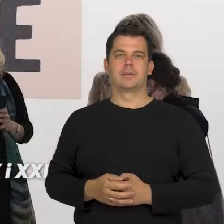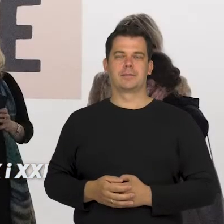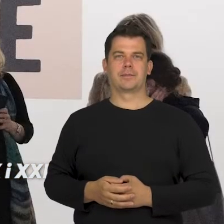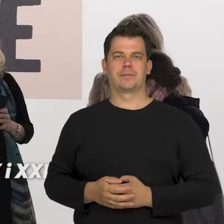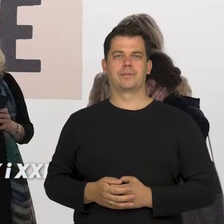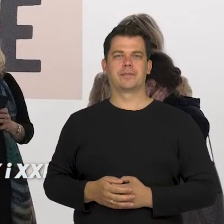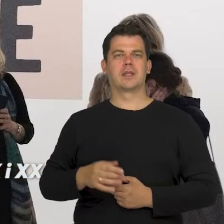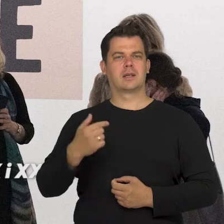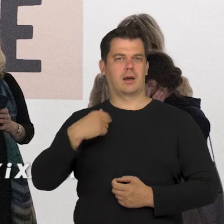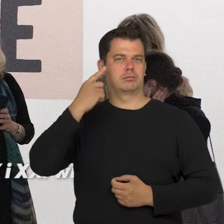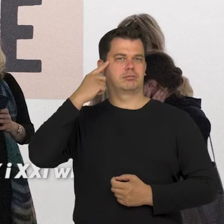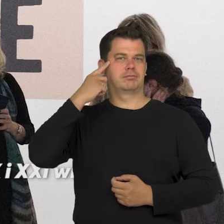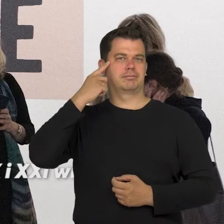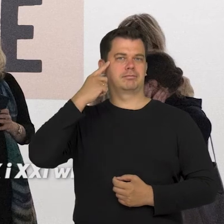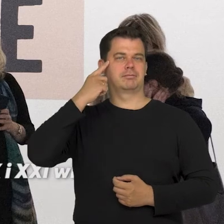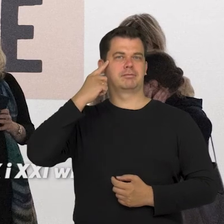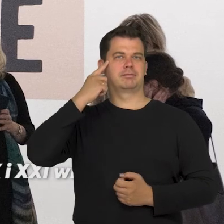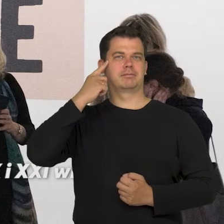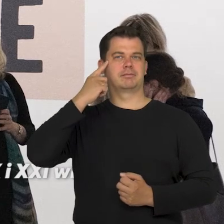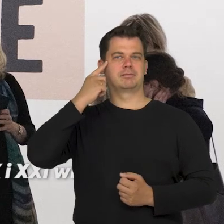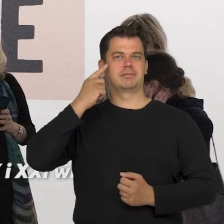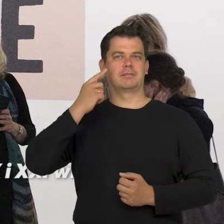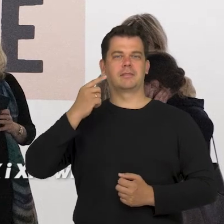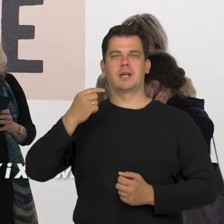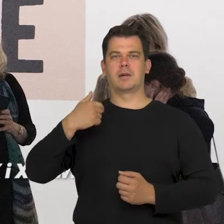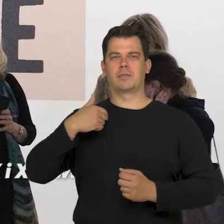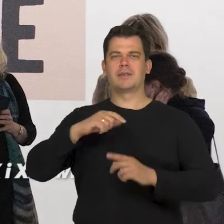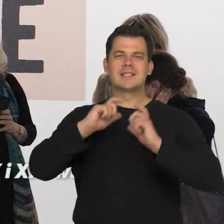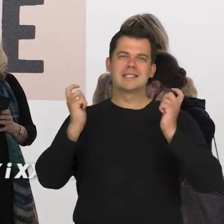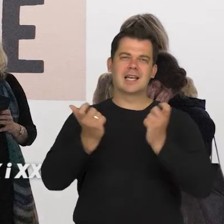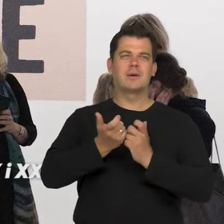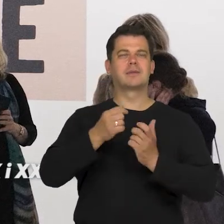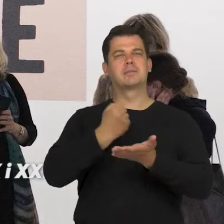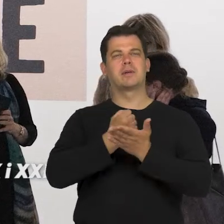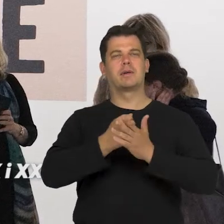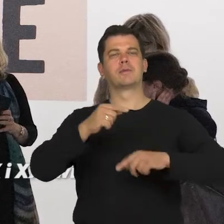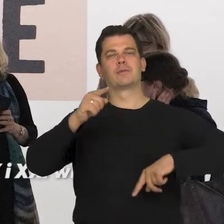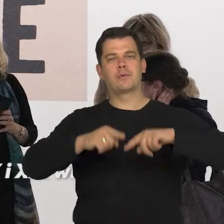I decided, that in that whole theatrical norm